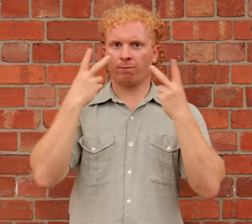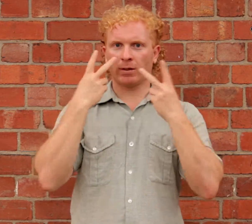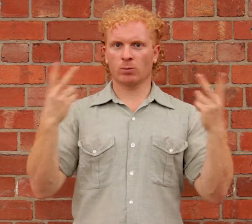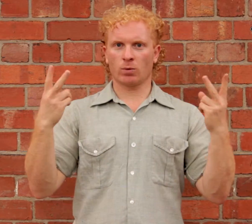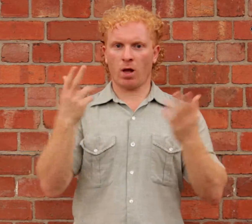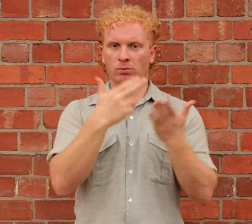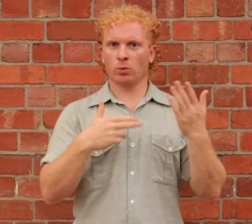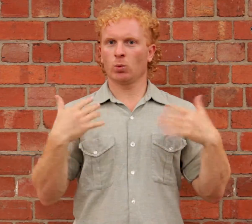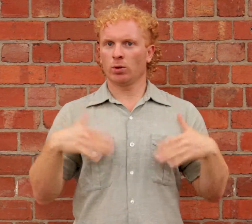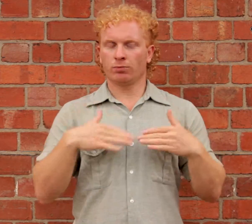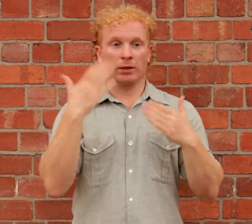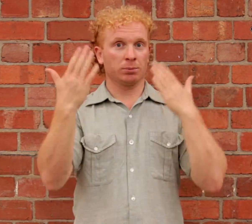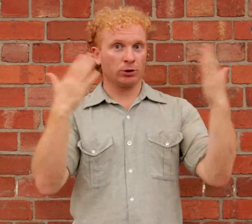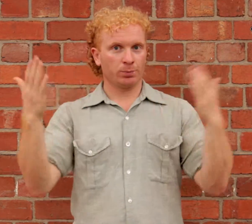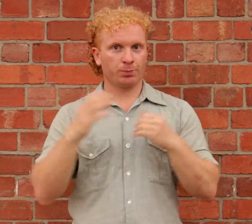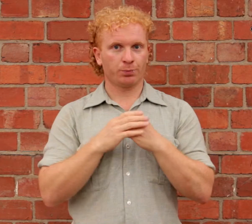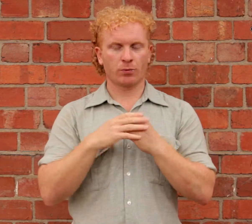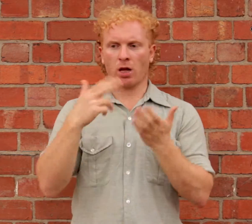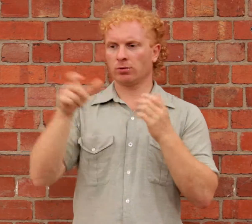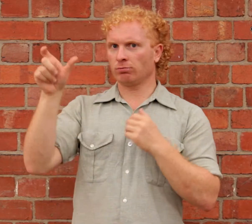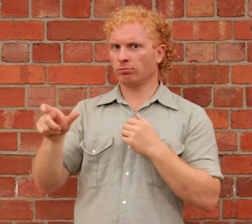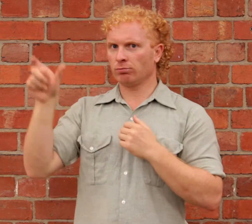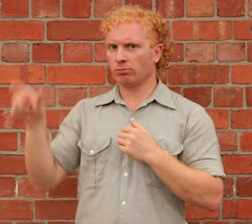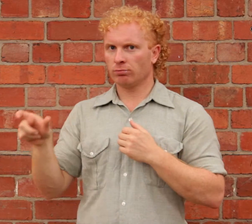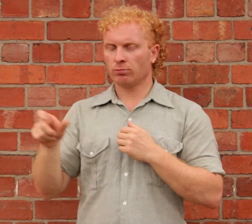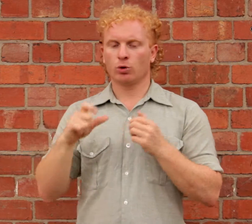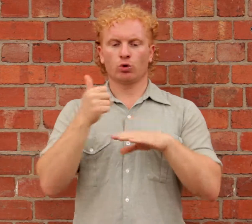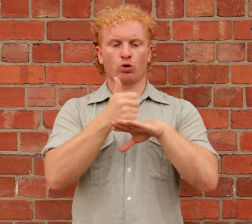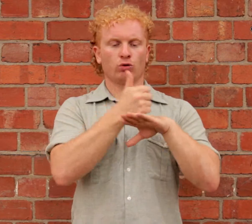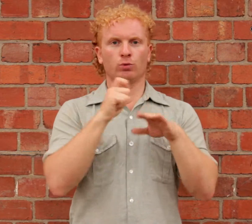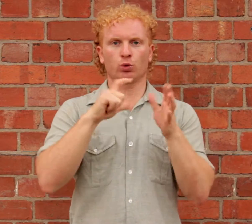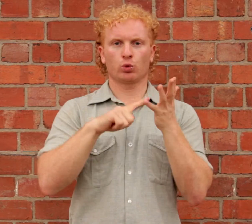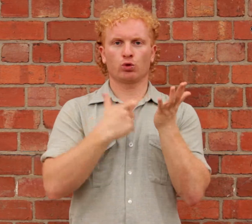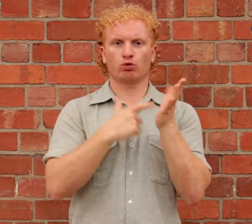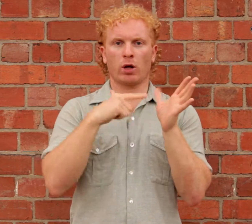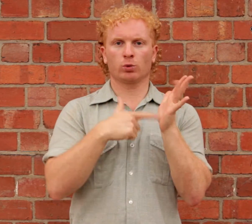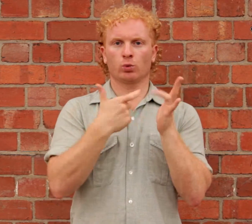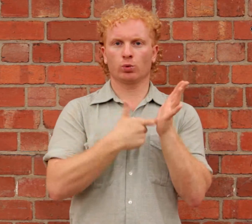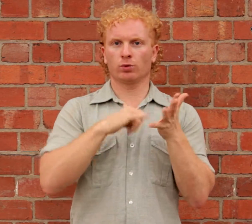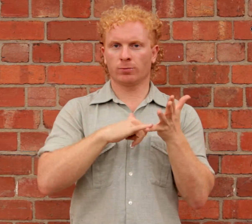visual art exhibitions by artists and curators.